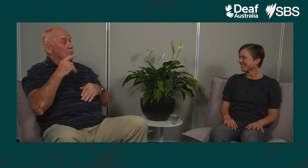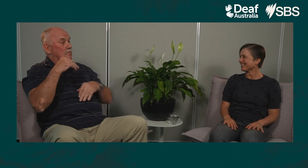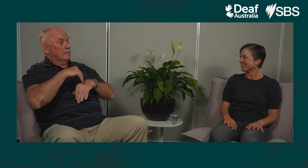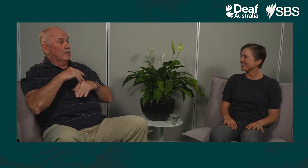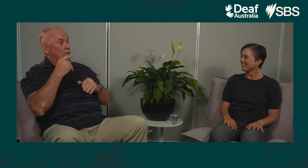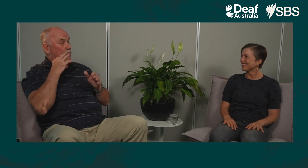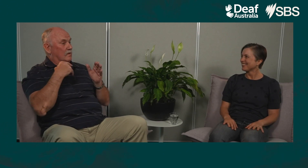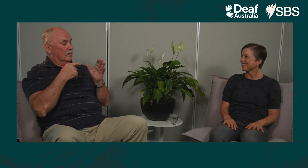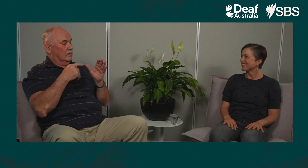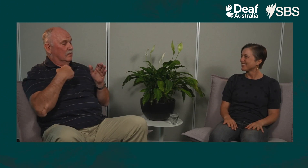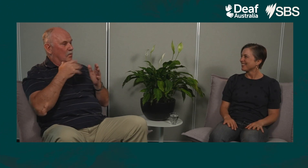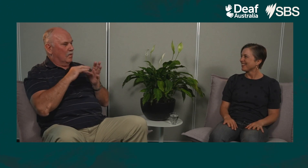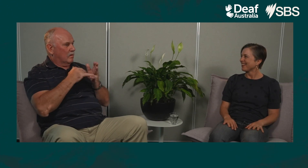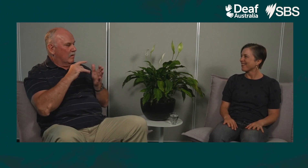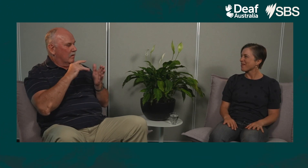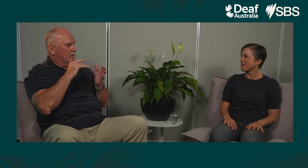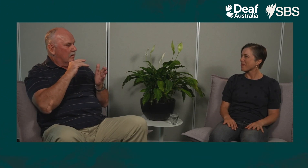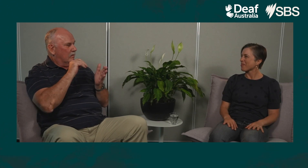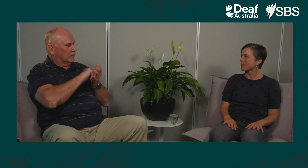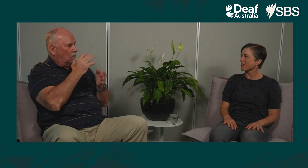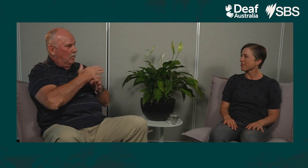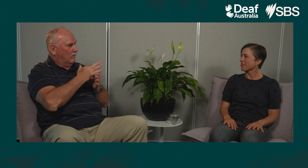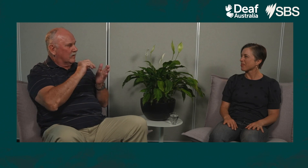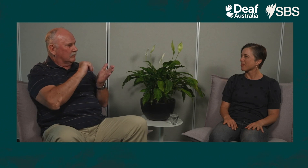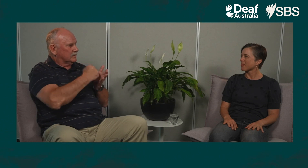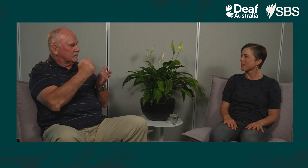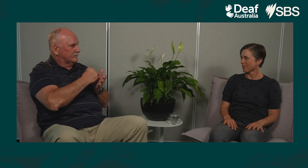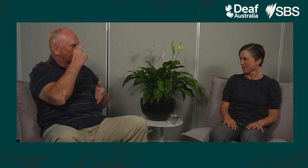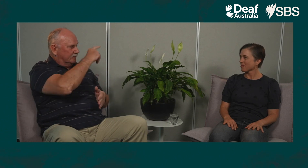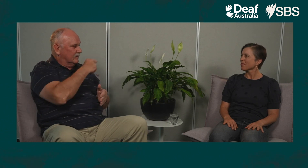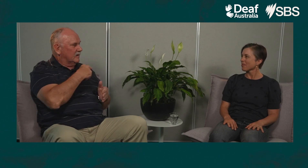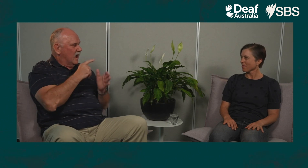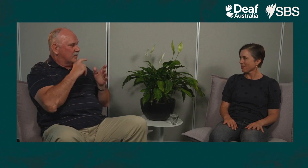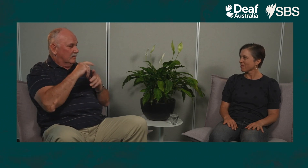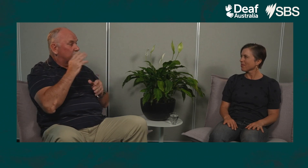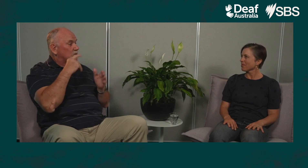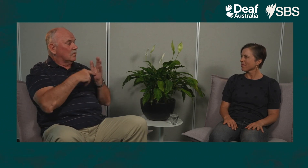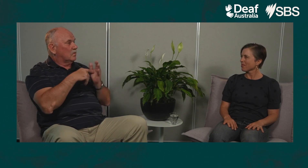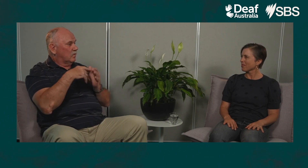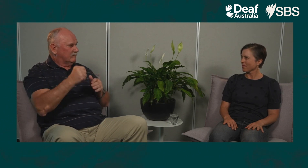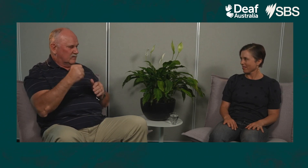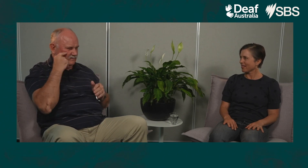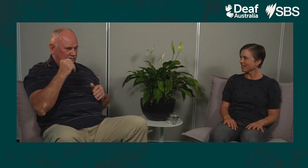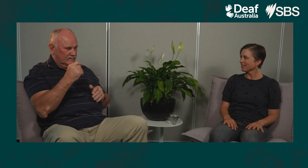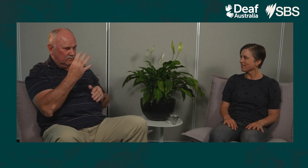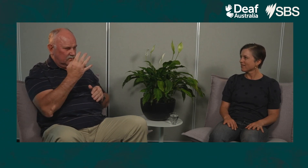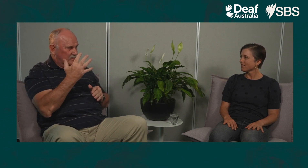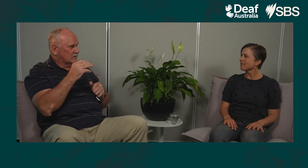but the problem was when you were out in a shopping centre, Well I used to work as a printer’s apprentice, so when I went to the toilet at work,